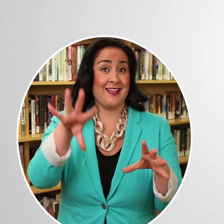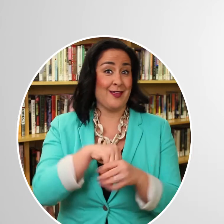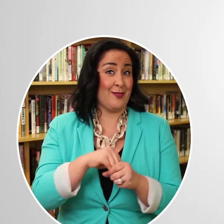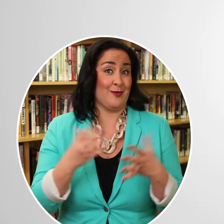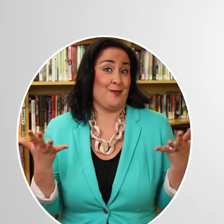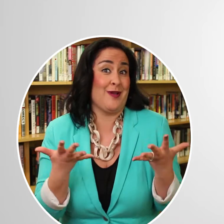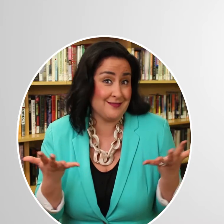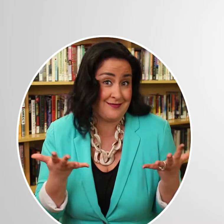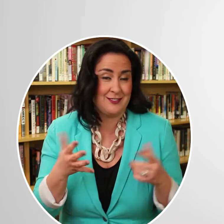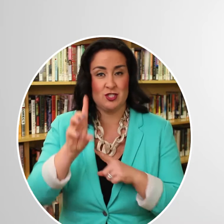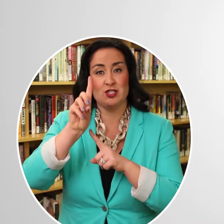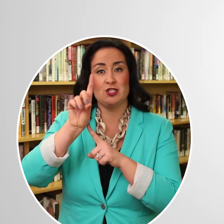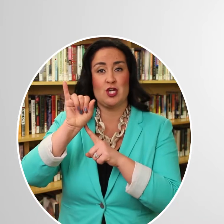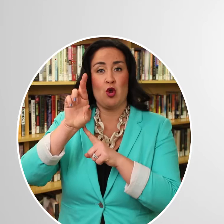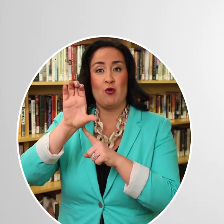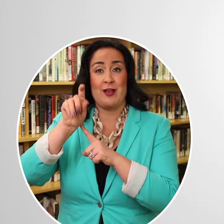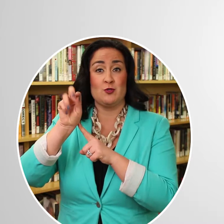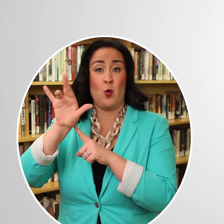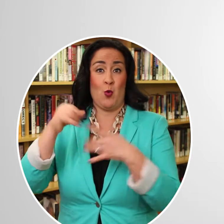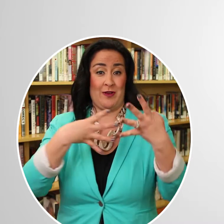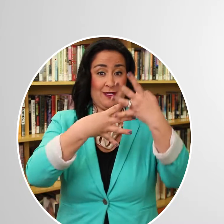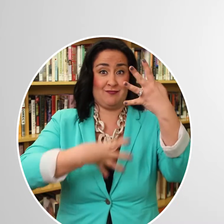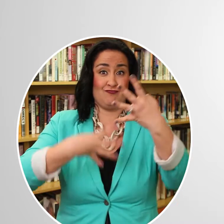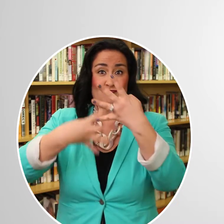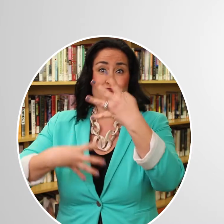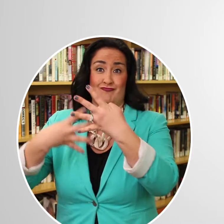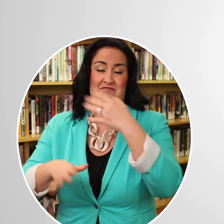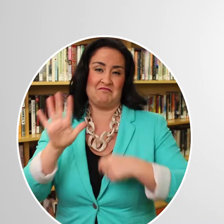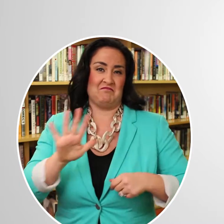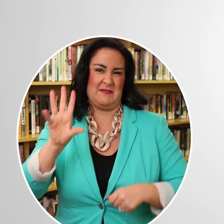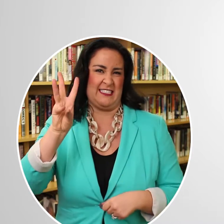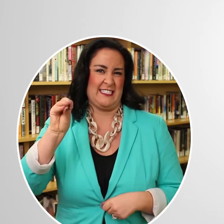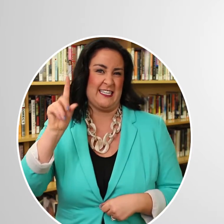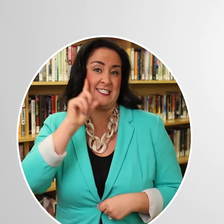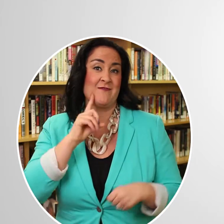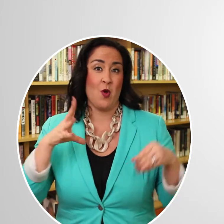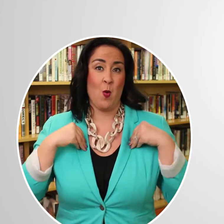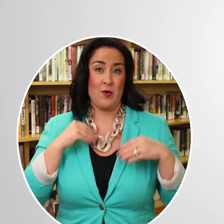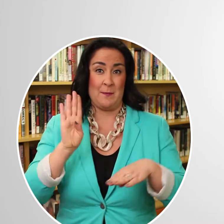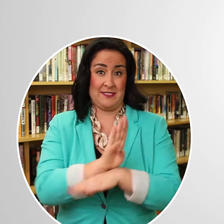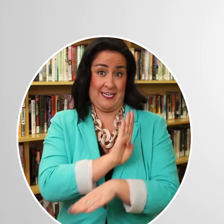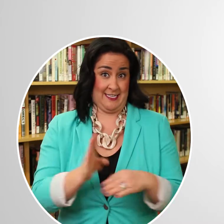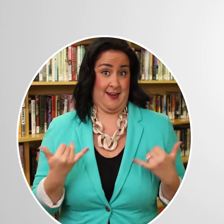When the feature first releases, the directory will include 60 Deaf-owned businesses.